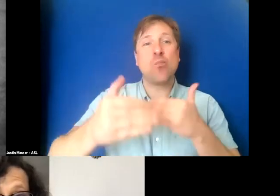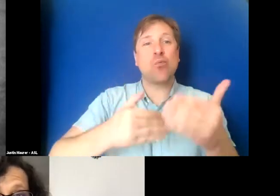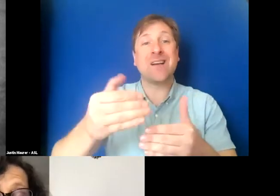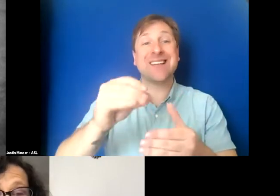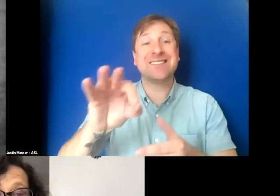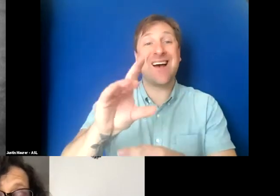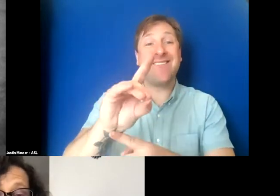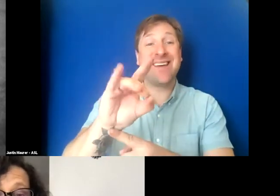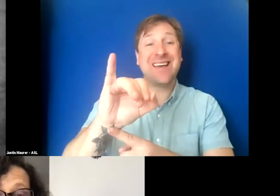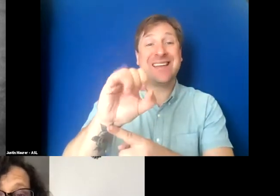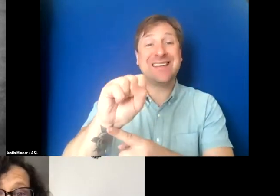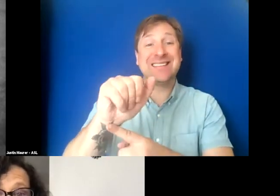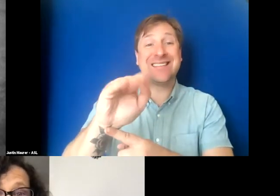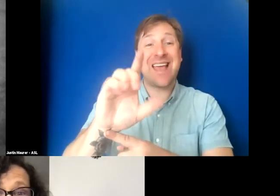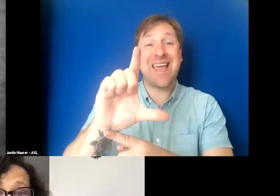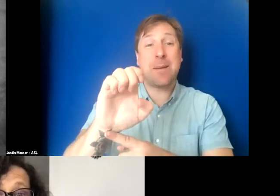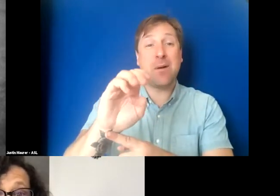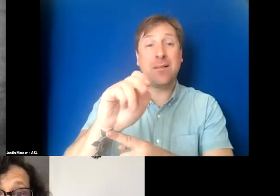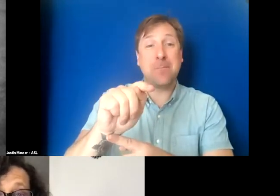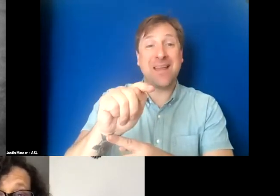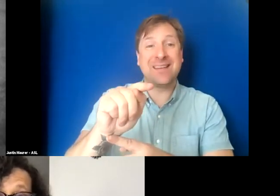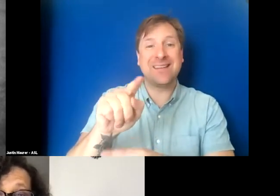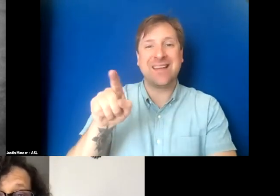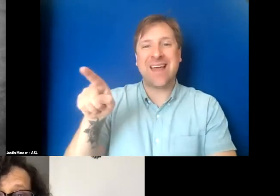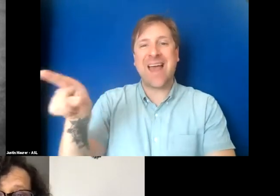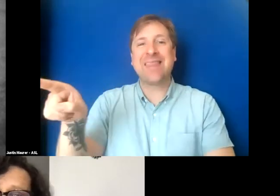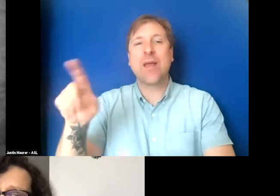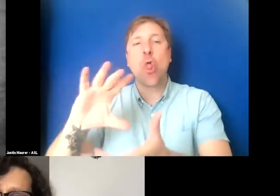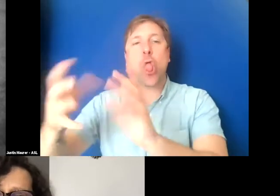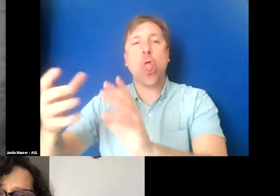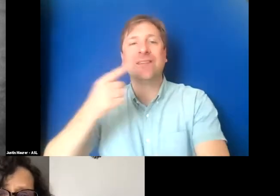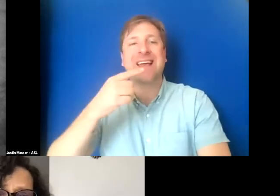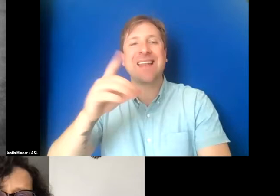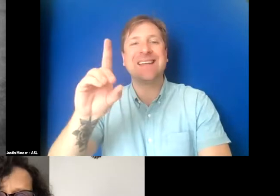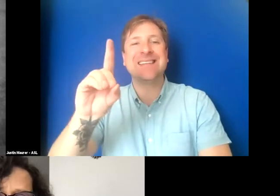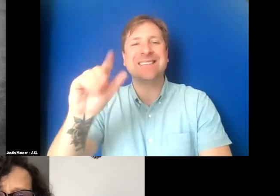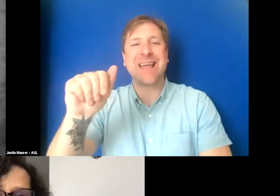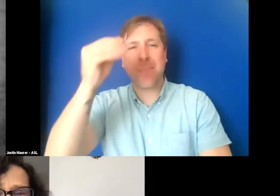and the transcript said “the process of disabled men”. Which is like?...